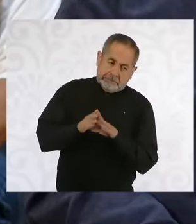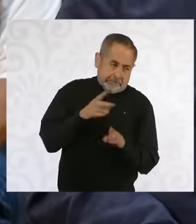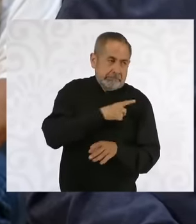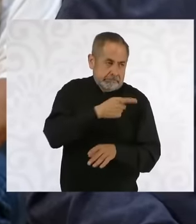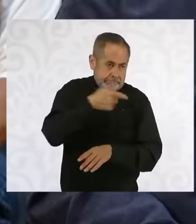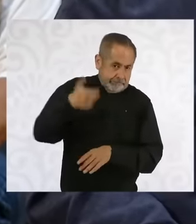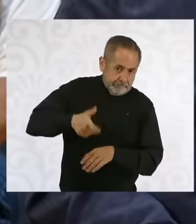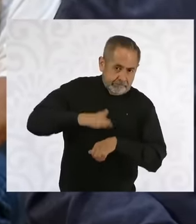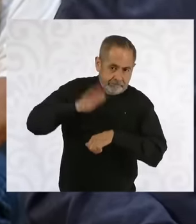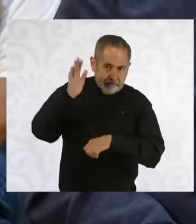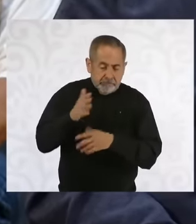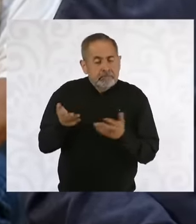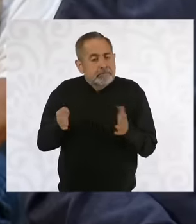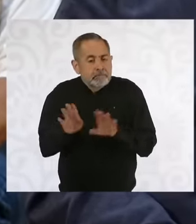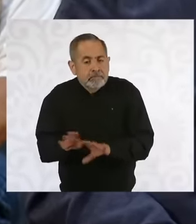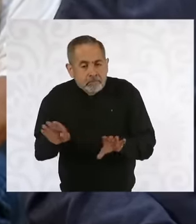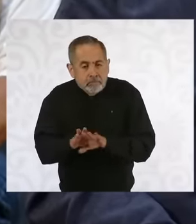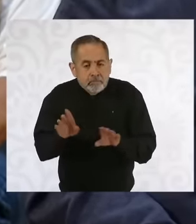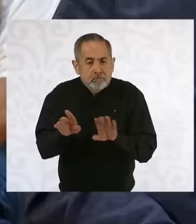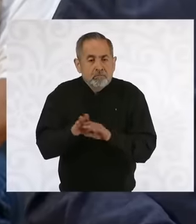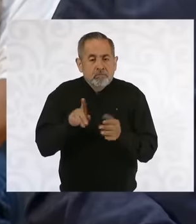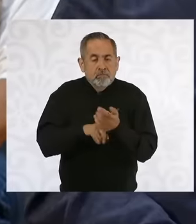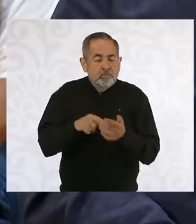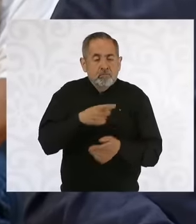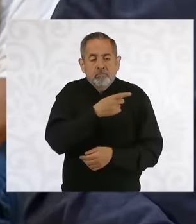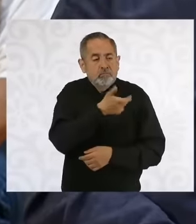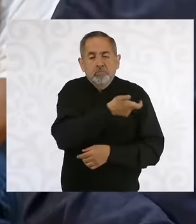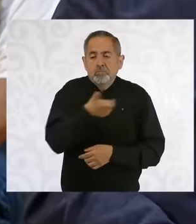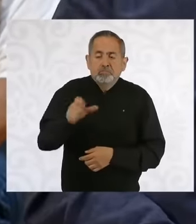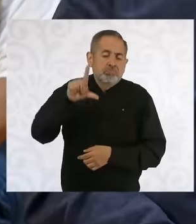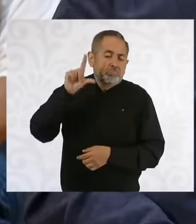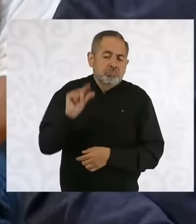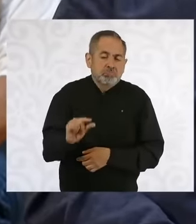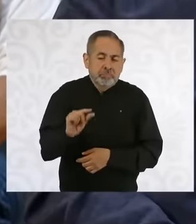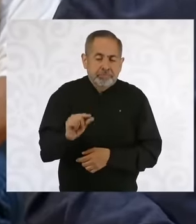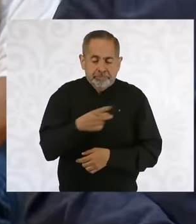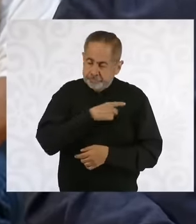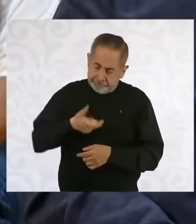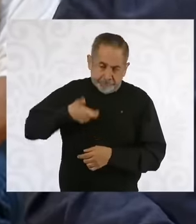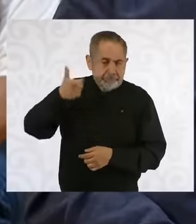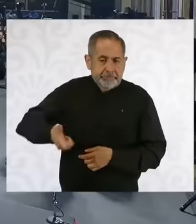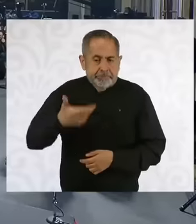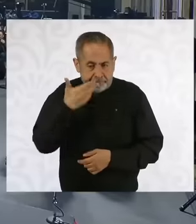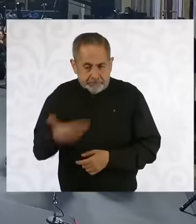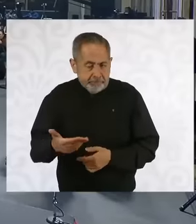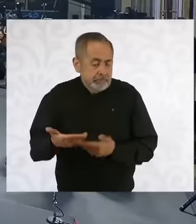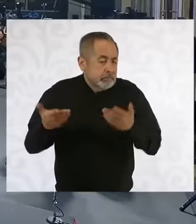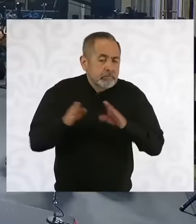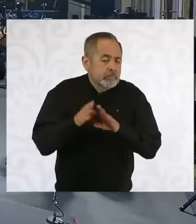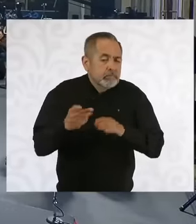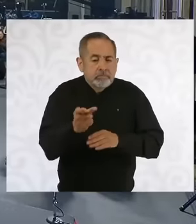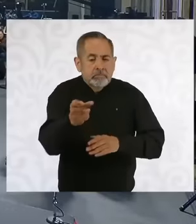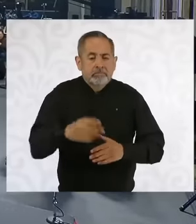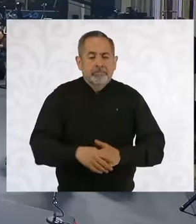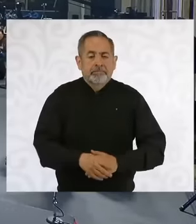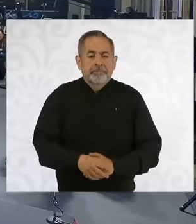availability index causes it to be charge water well below the corresponding price, we are